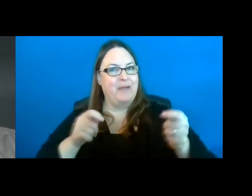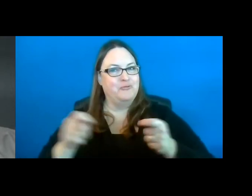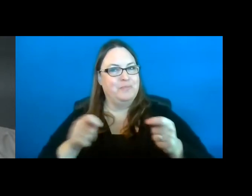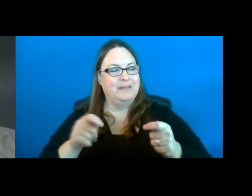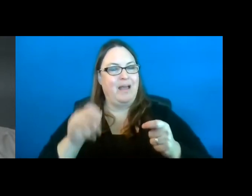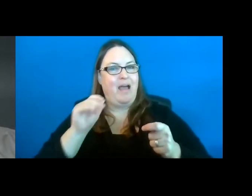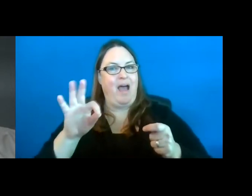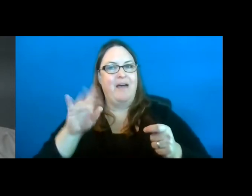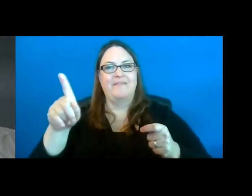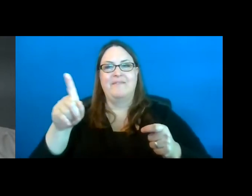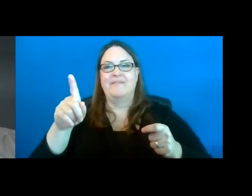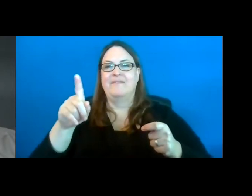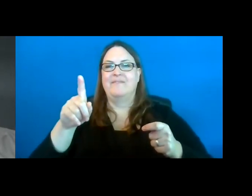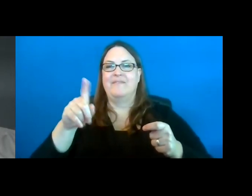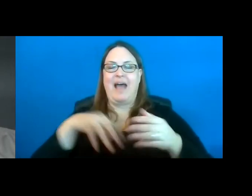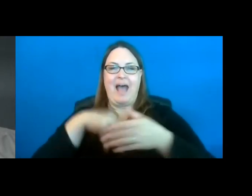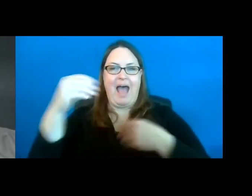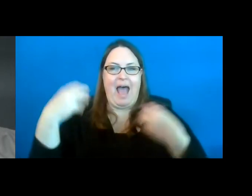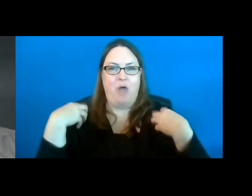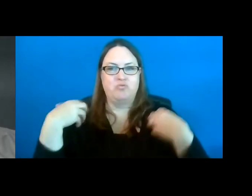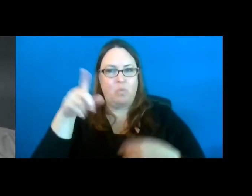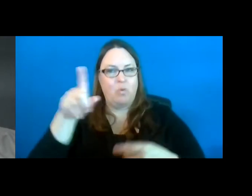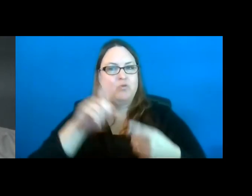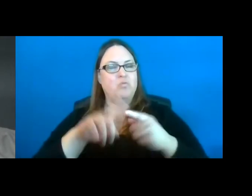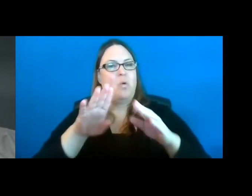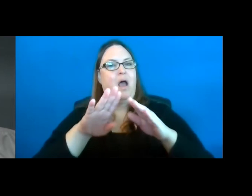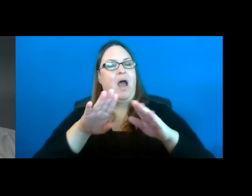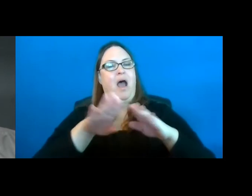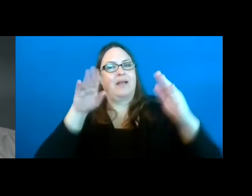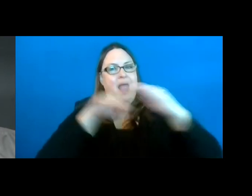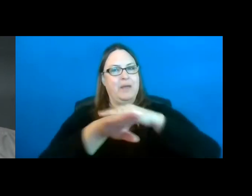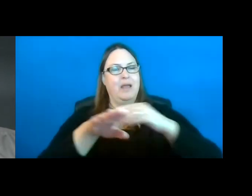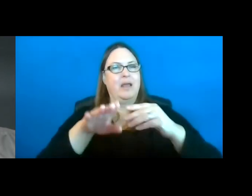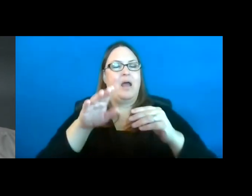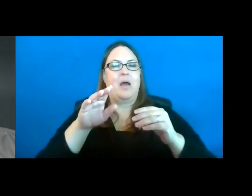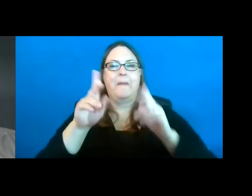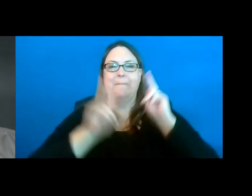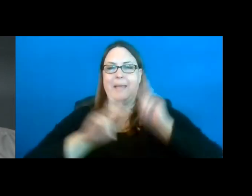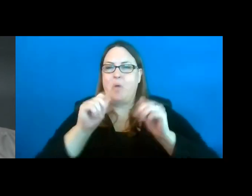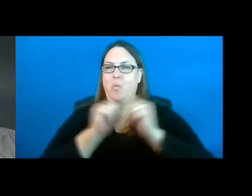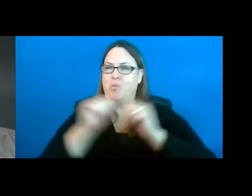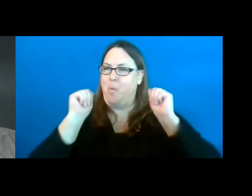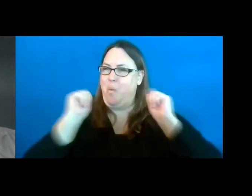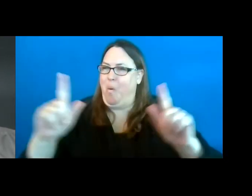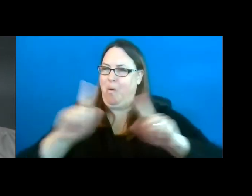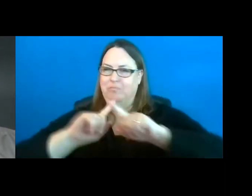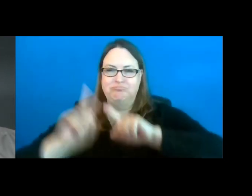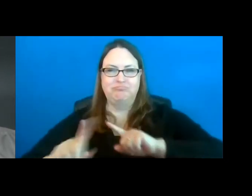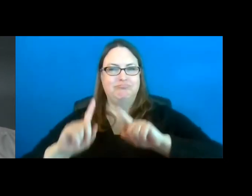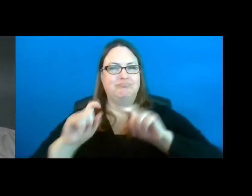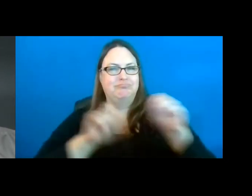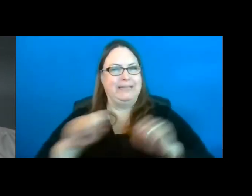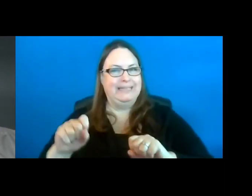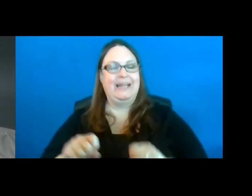of the outdoors to accommodate people of all abilities; and, number two, to educate the